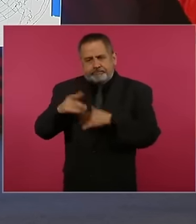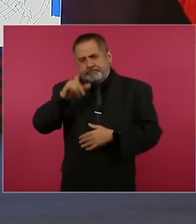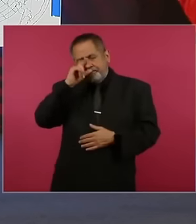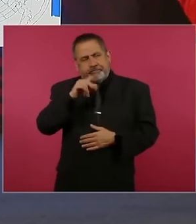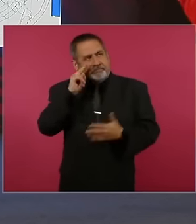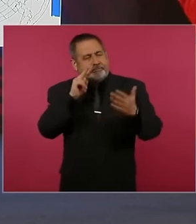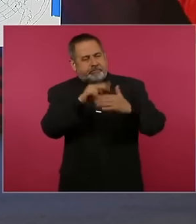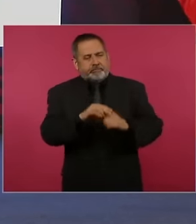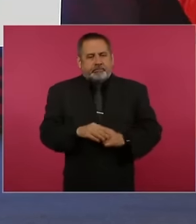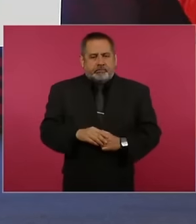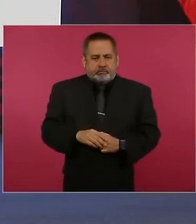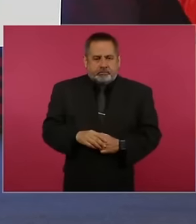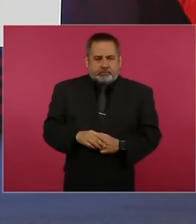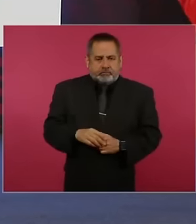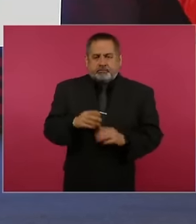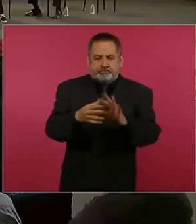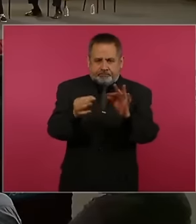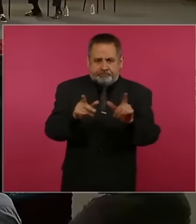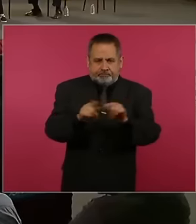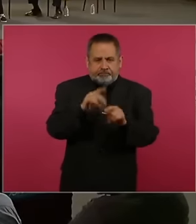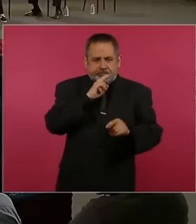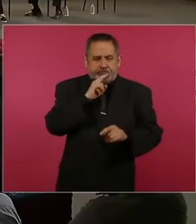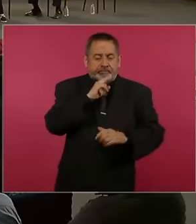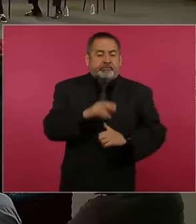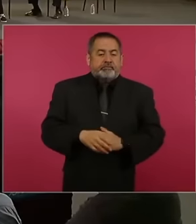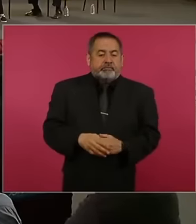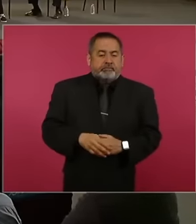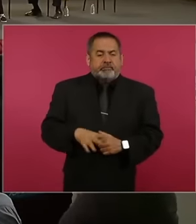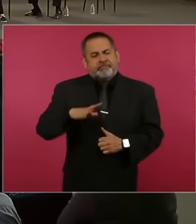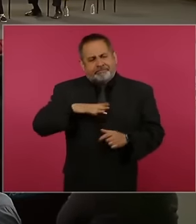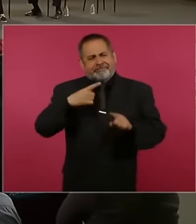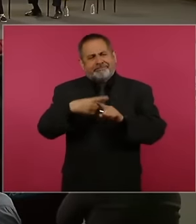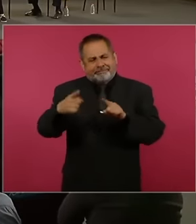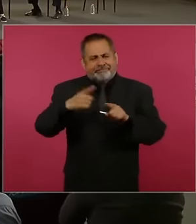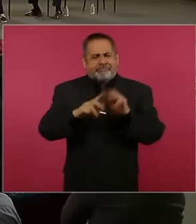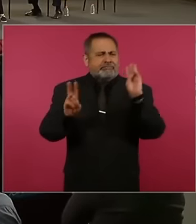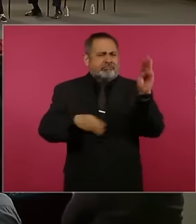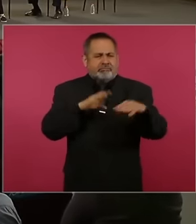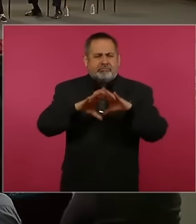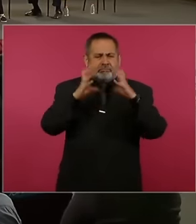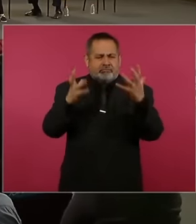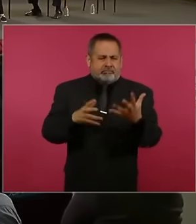I'm going to leave the next one very quickly. There are many eclipses that are going to take place in the world. If